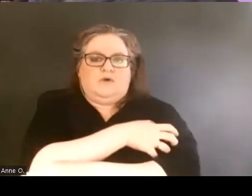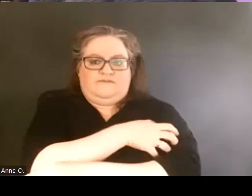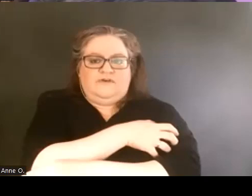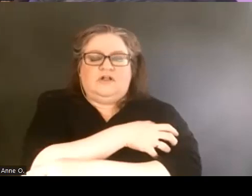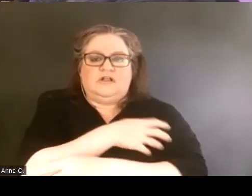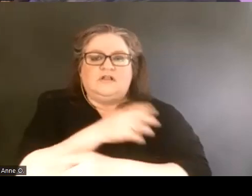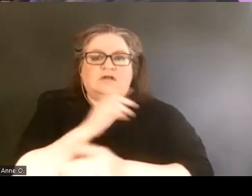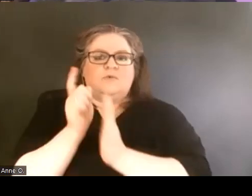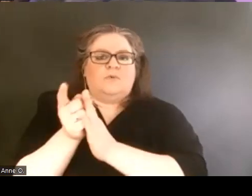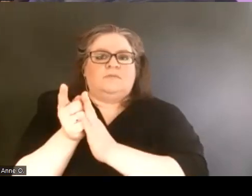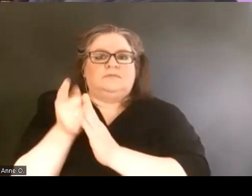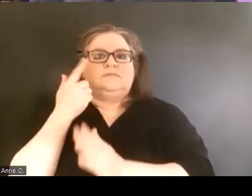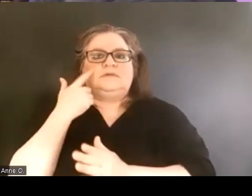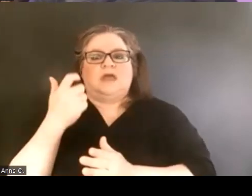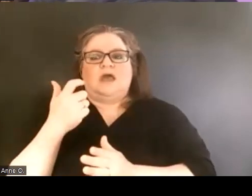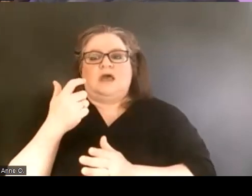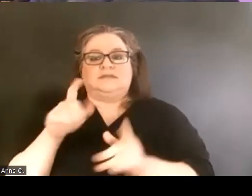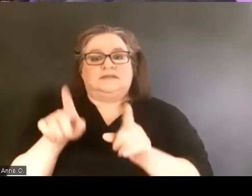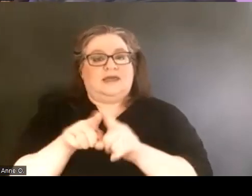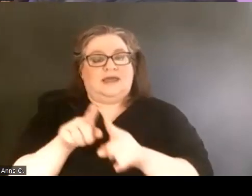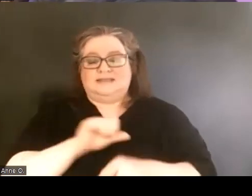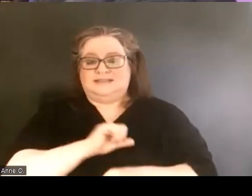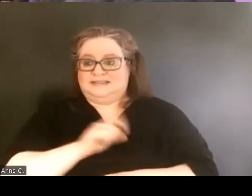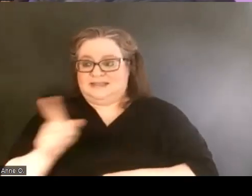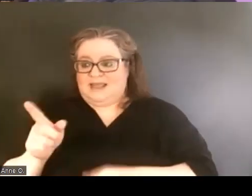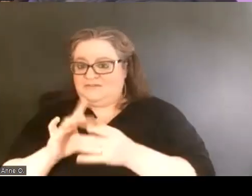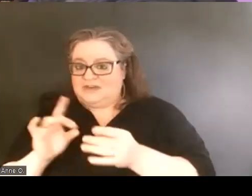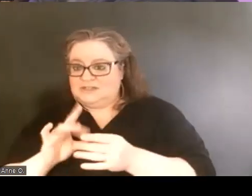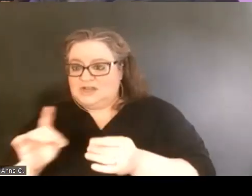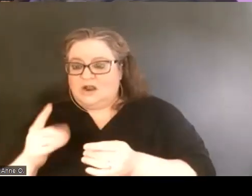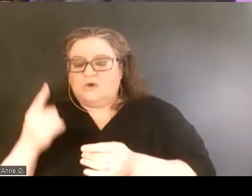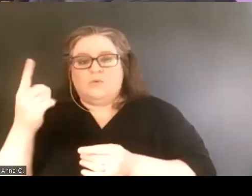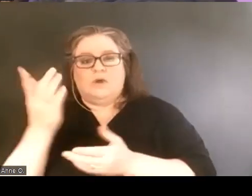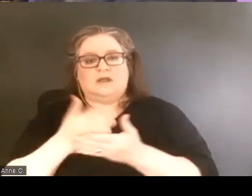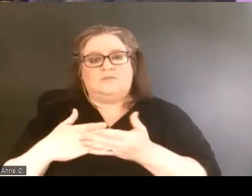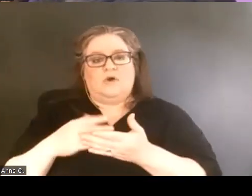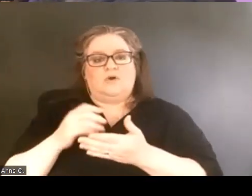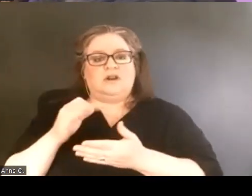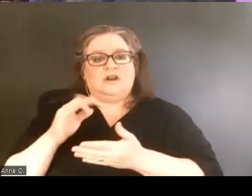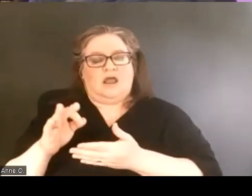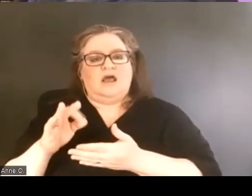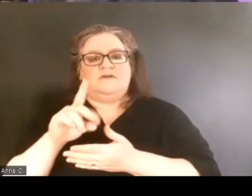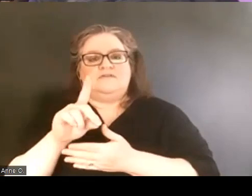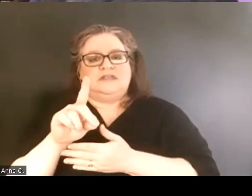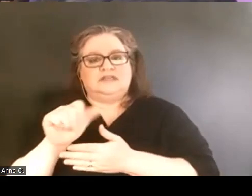because as Stephanie shared, one of the components of the Disability Studies